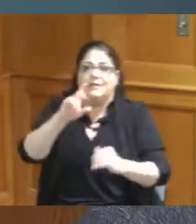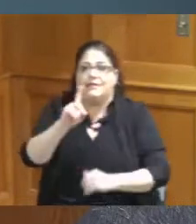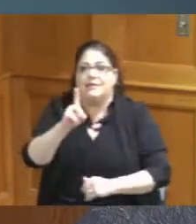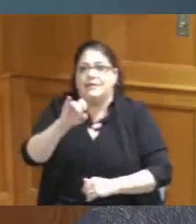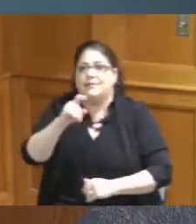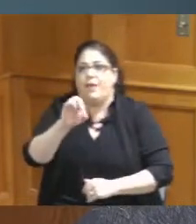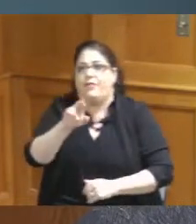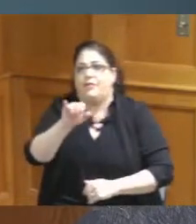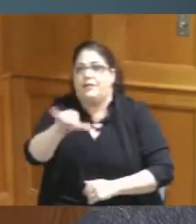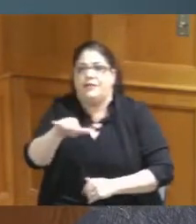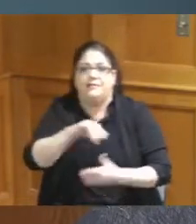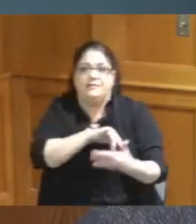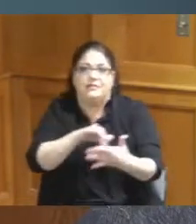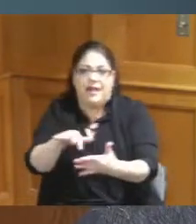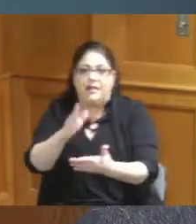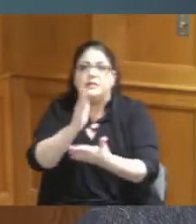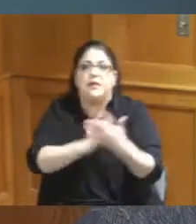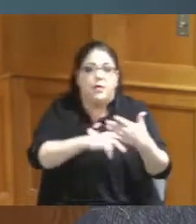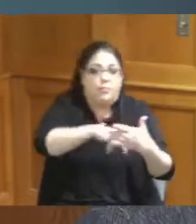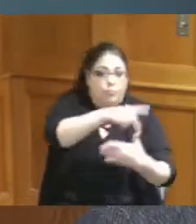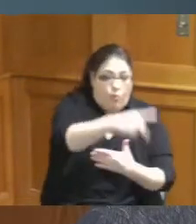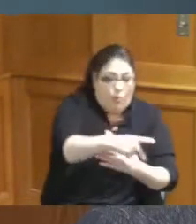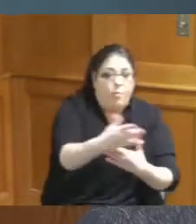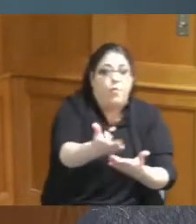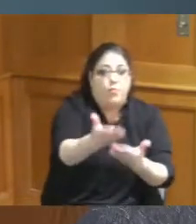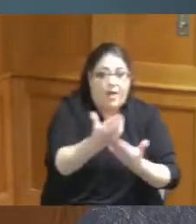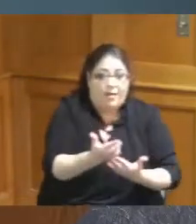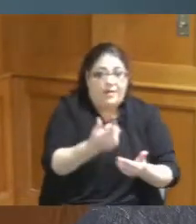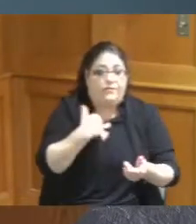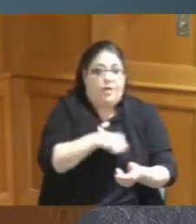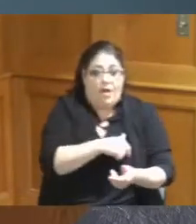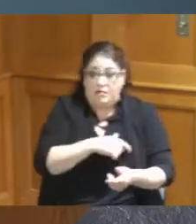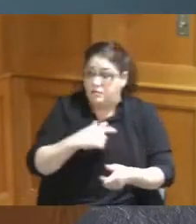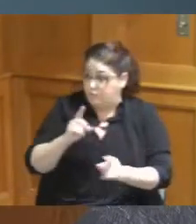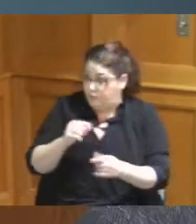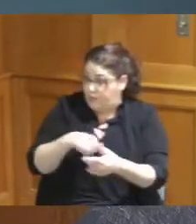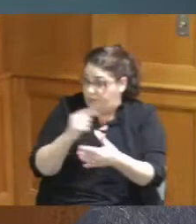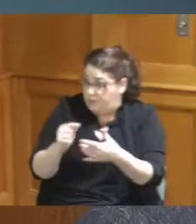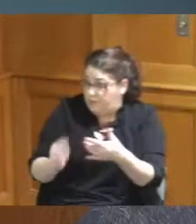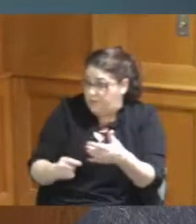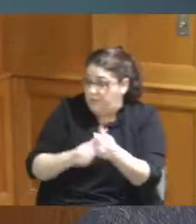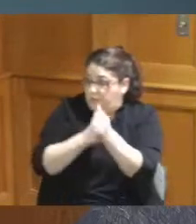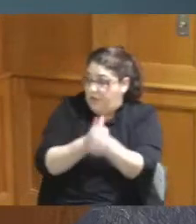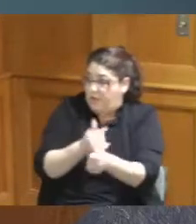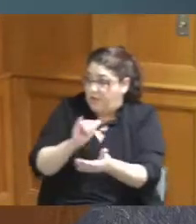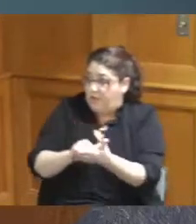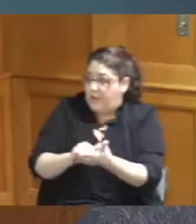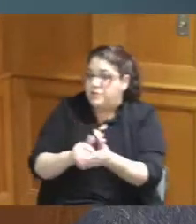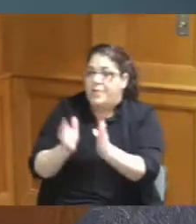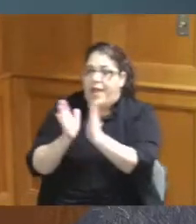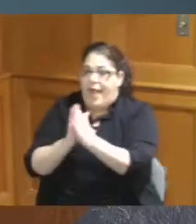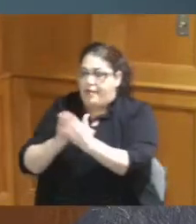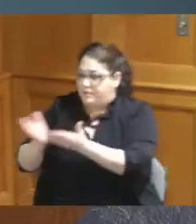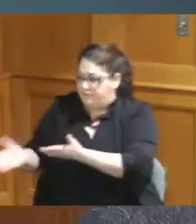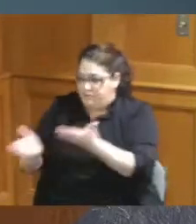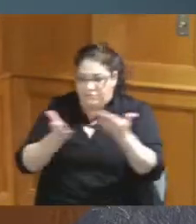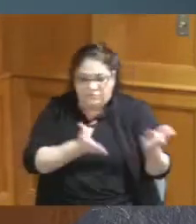some initiatives that are recommended and we would I want to ask my colleagues looking forward to a